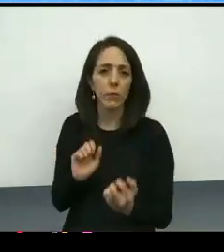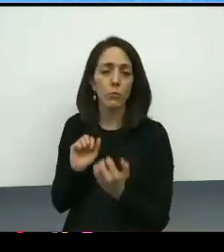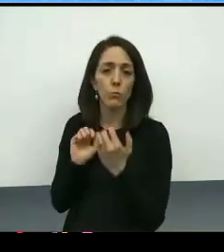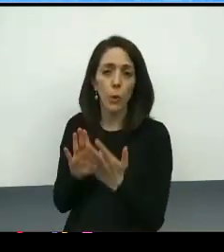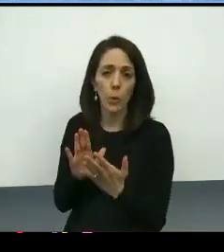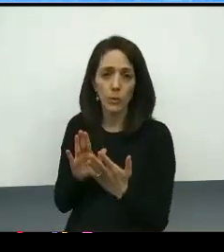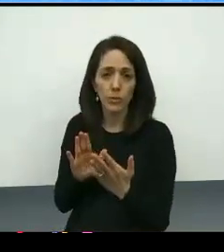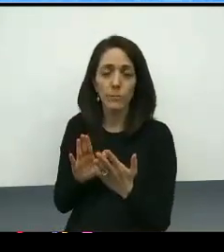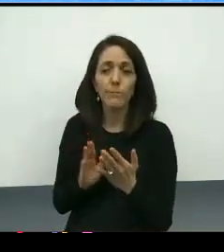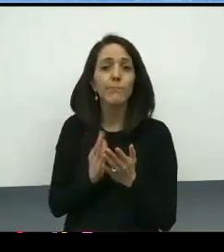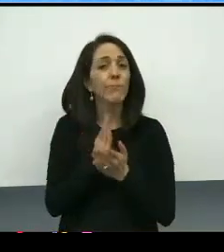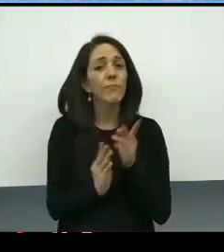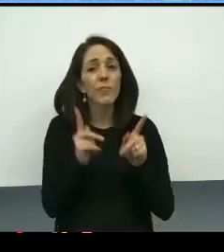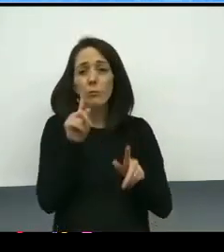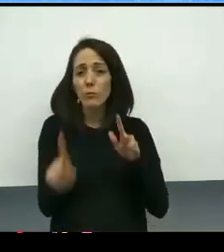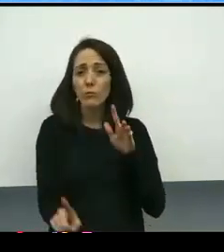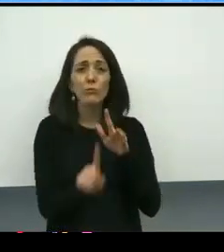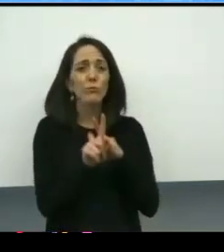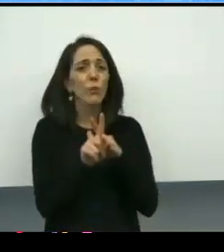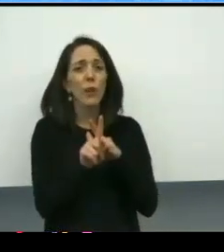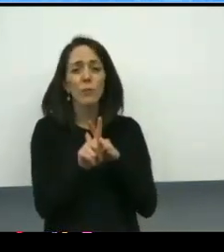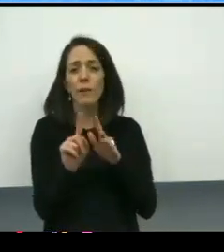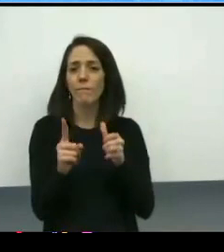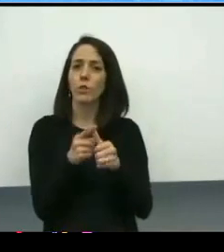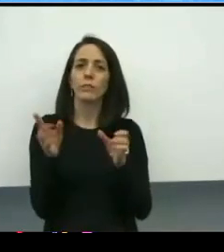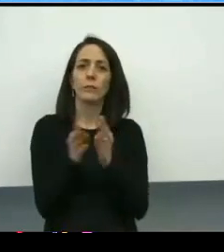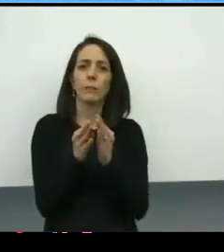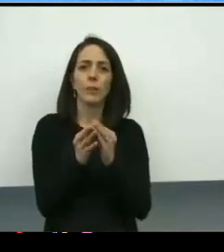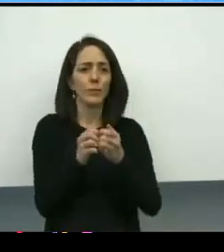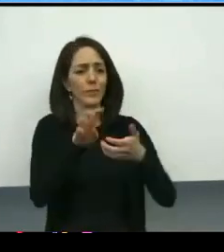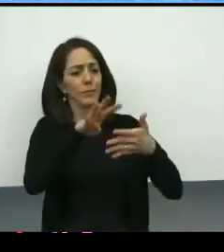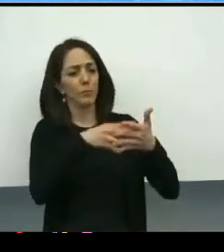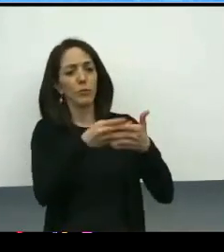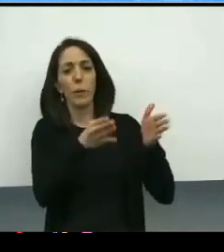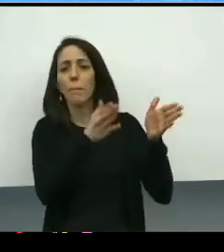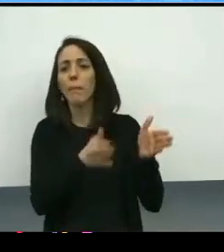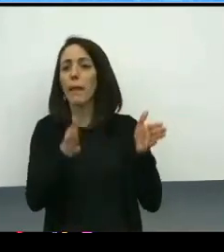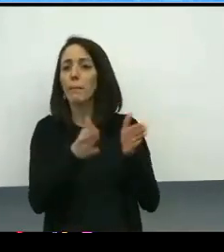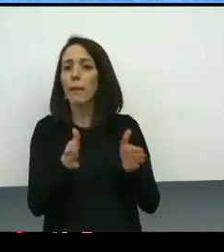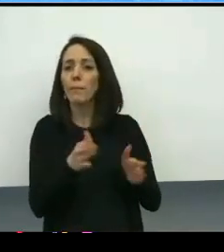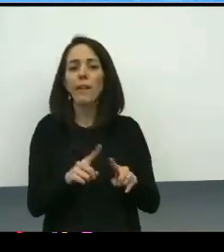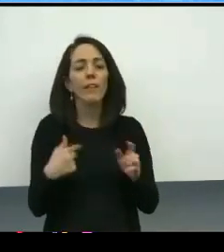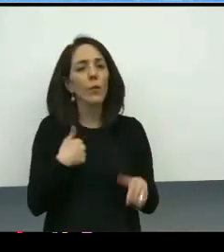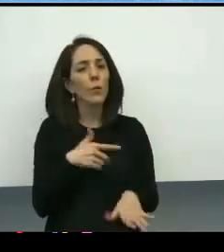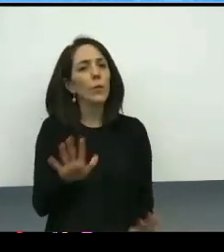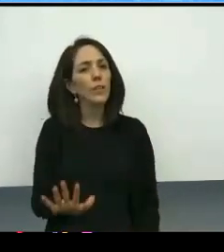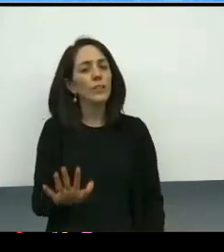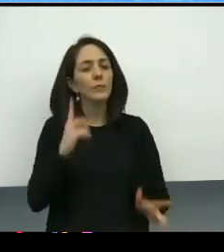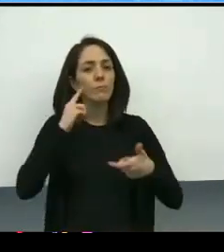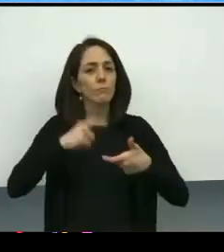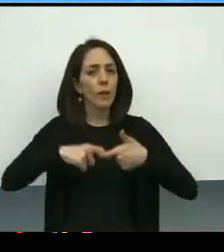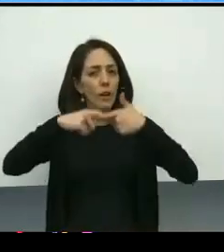with a spreadsheet of things they were gonna do and we felt it was important to make sure we were building from the ground up,